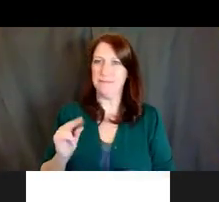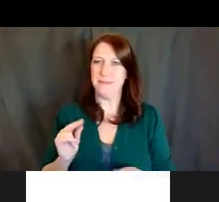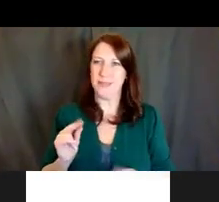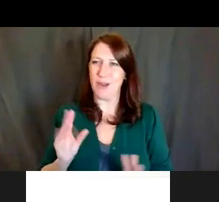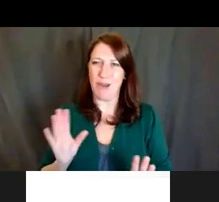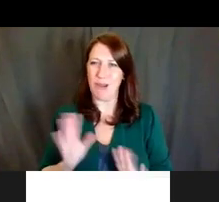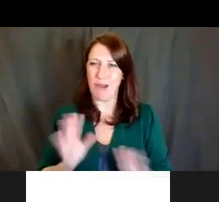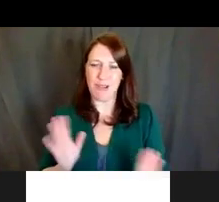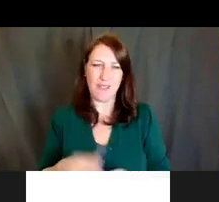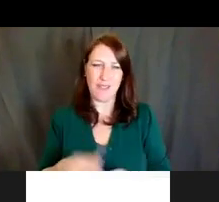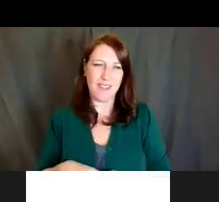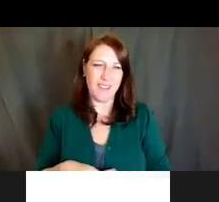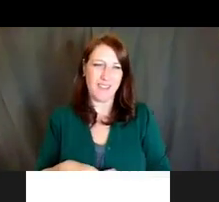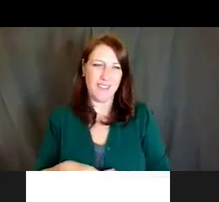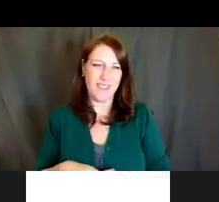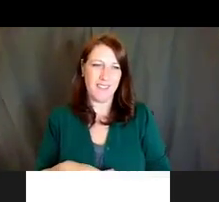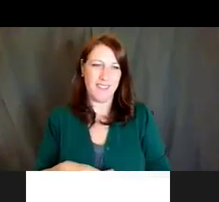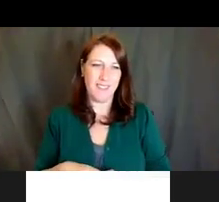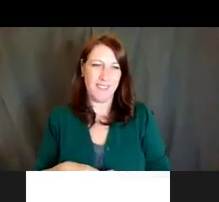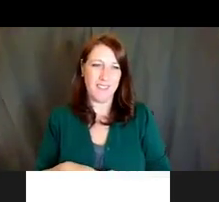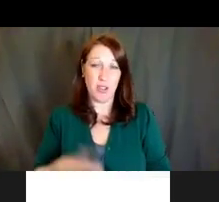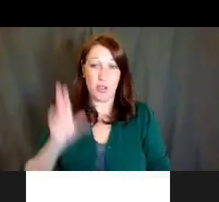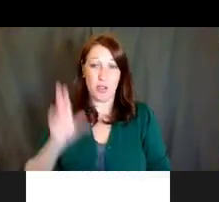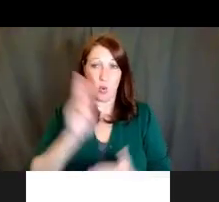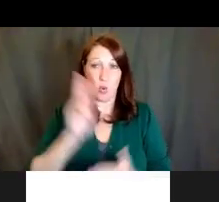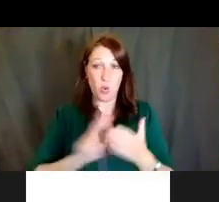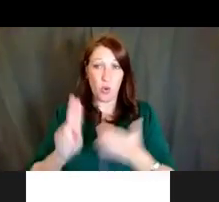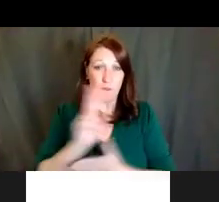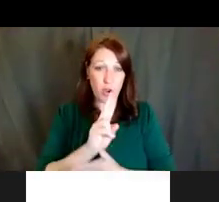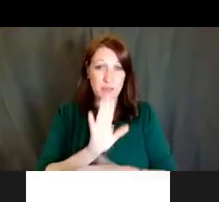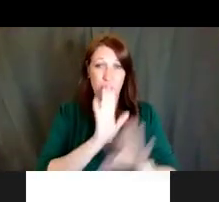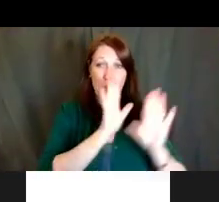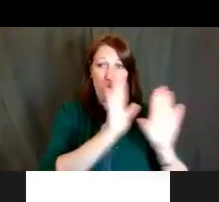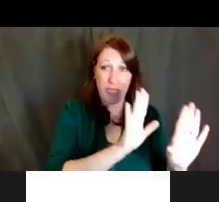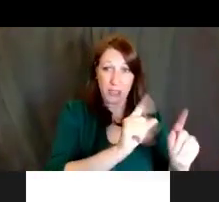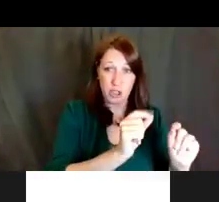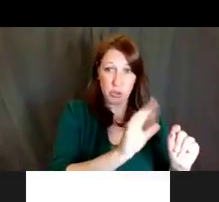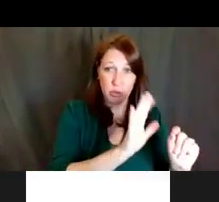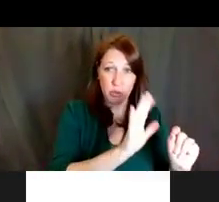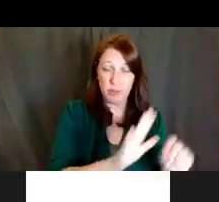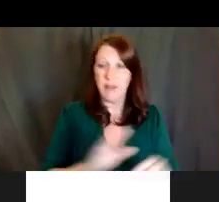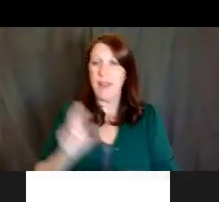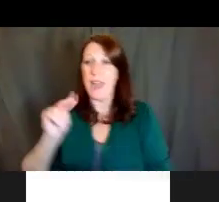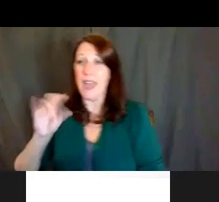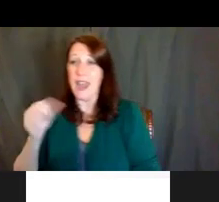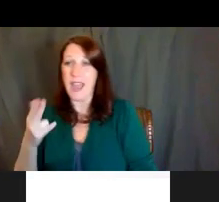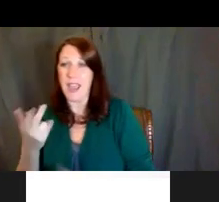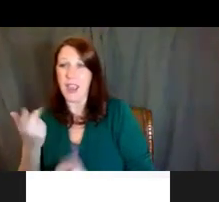I mean, what your university does and what the NIH does are totally independent things. I mean, we have some rules,